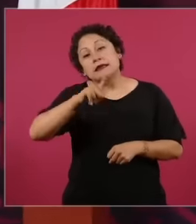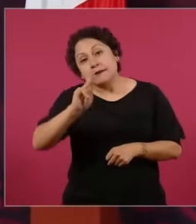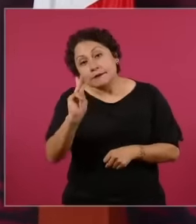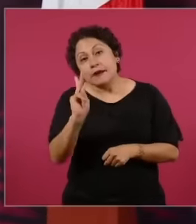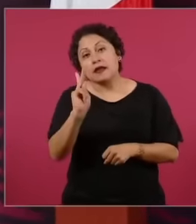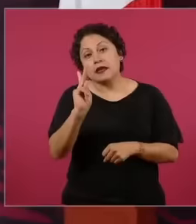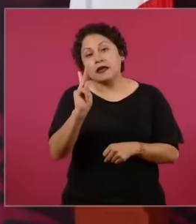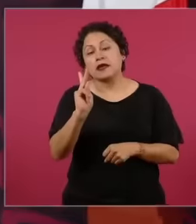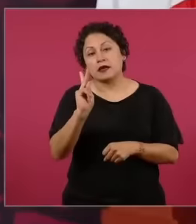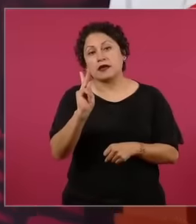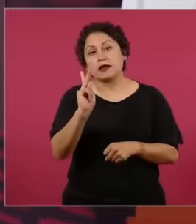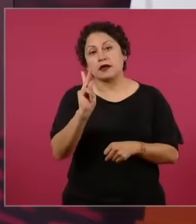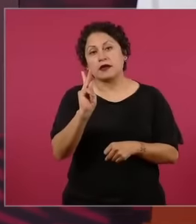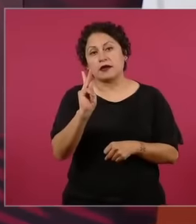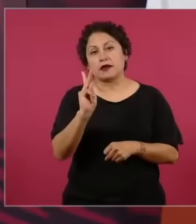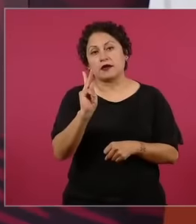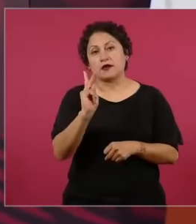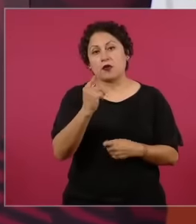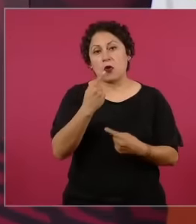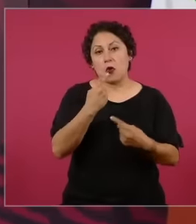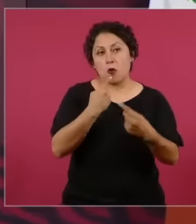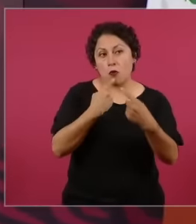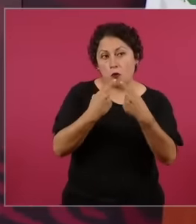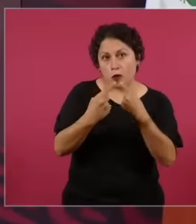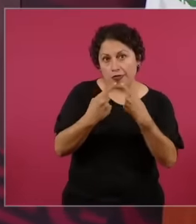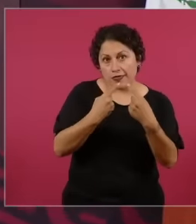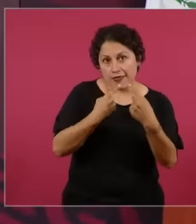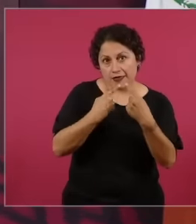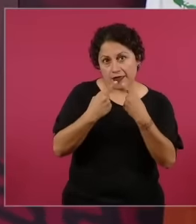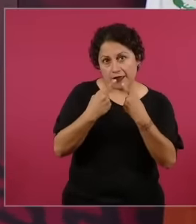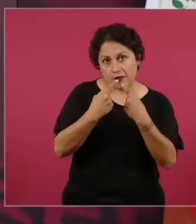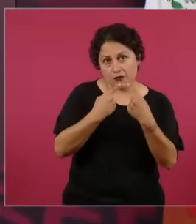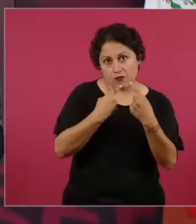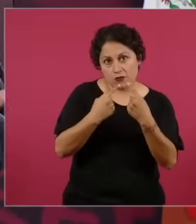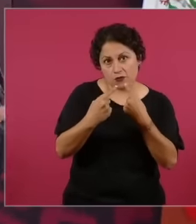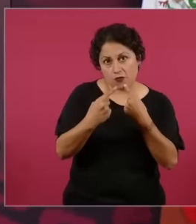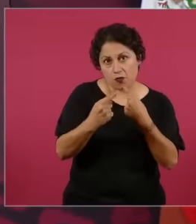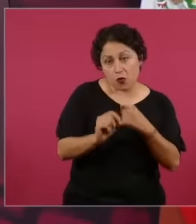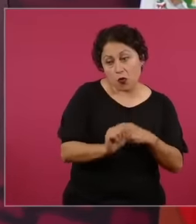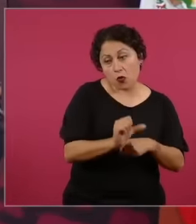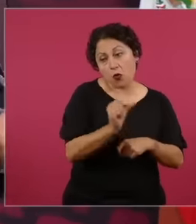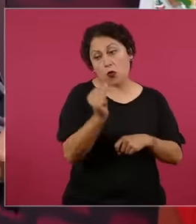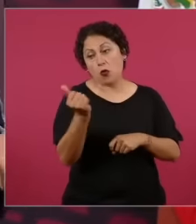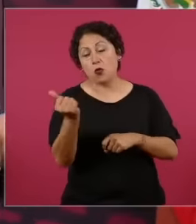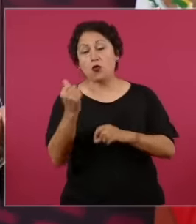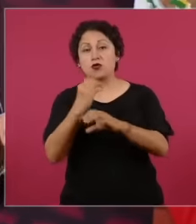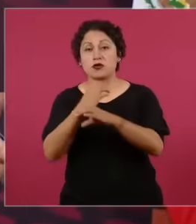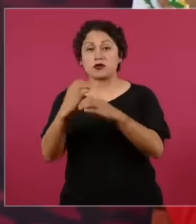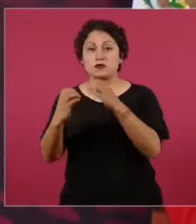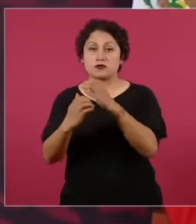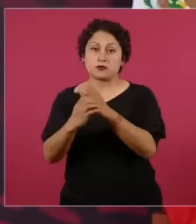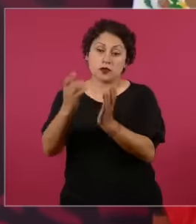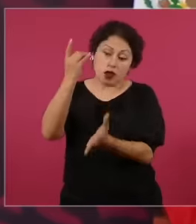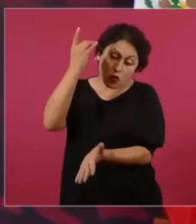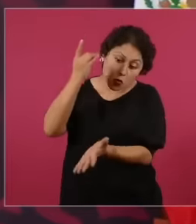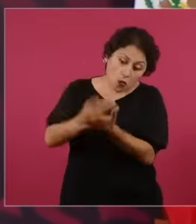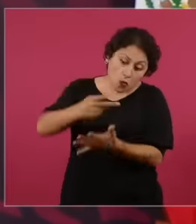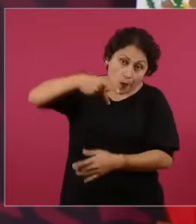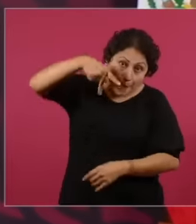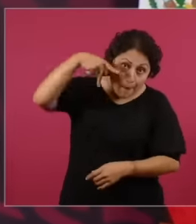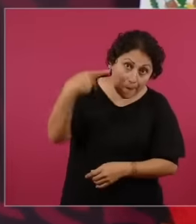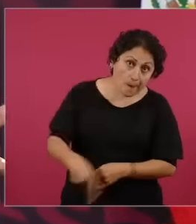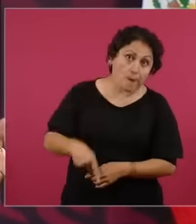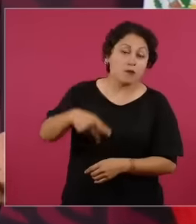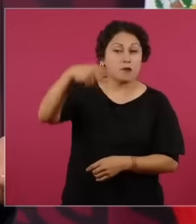only concern our country. I think that's what she said.